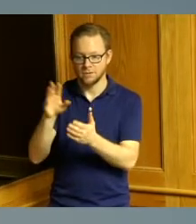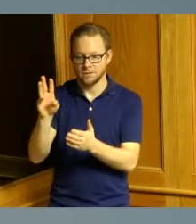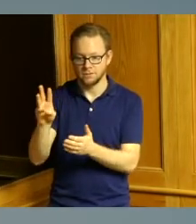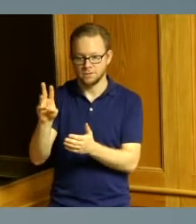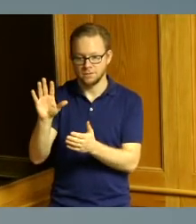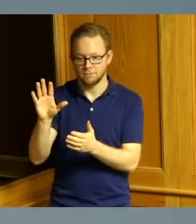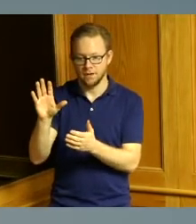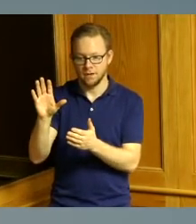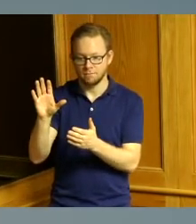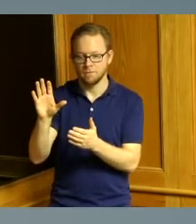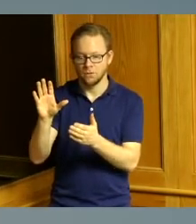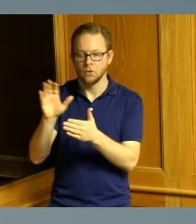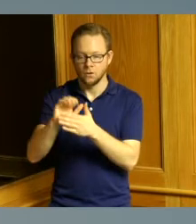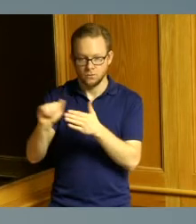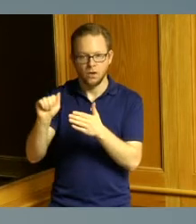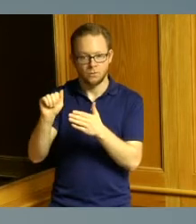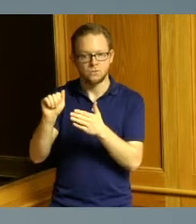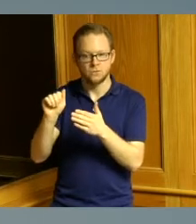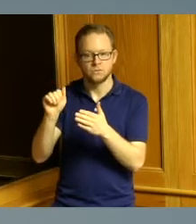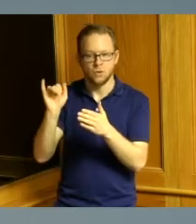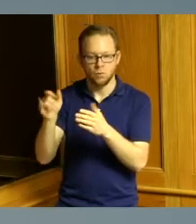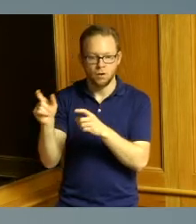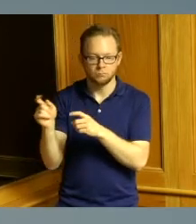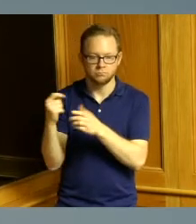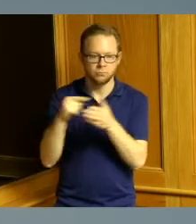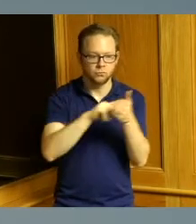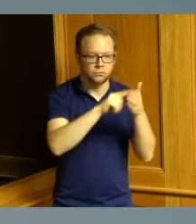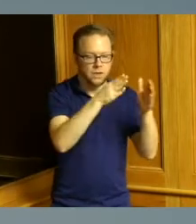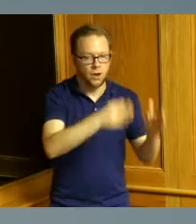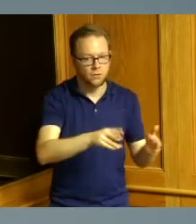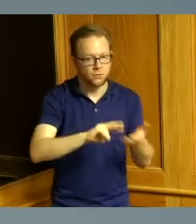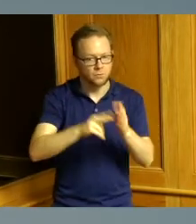that those server charges can be recouped out of those sales proceeds I know jack ran a campus